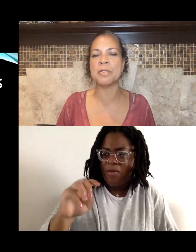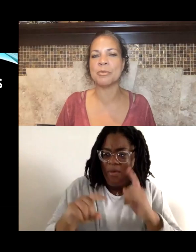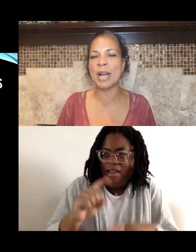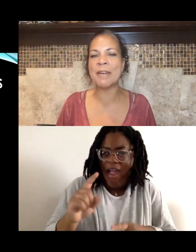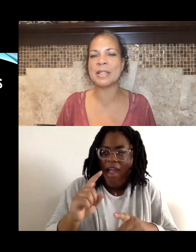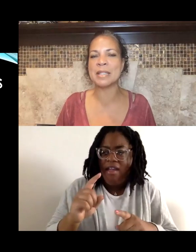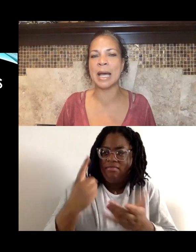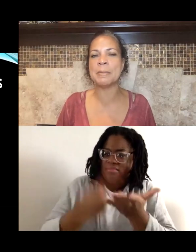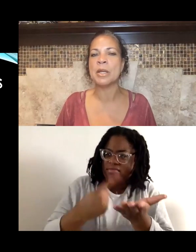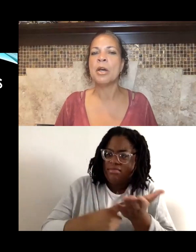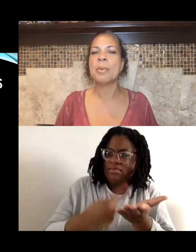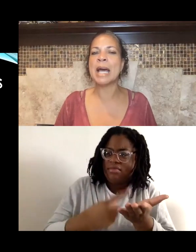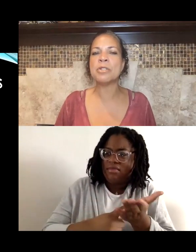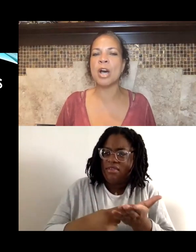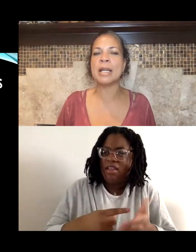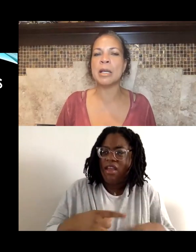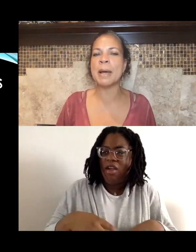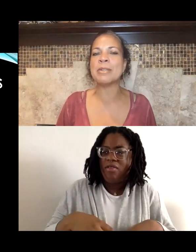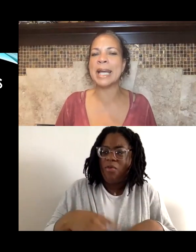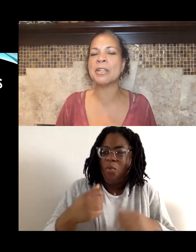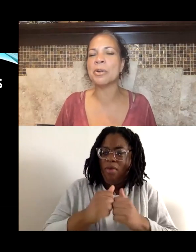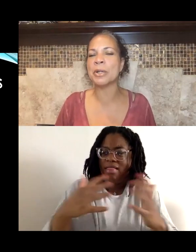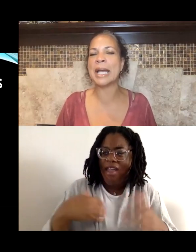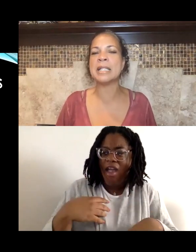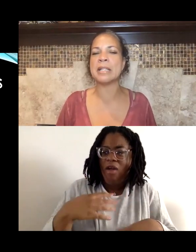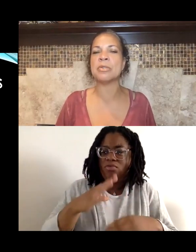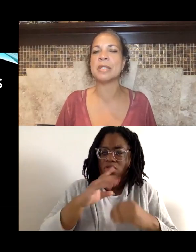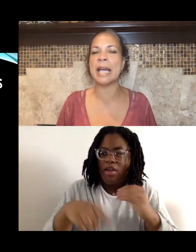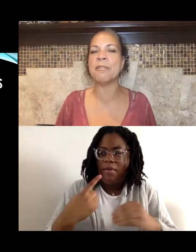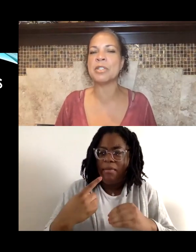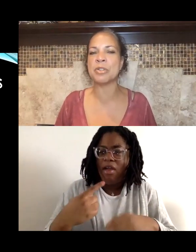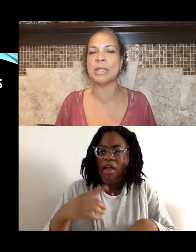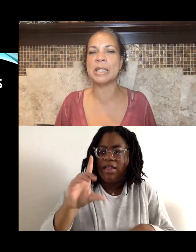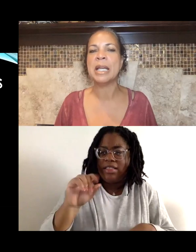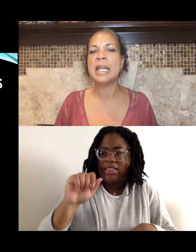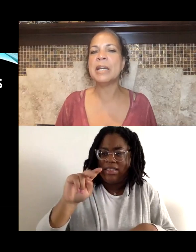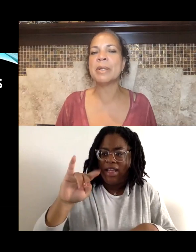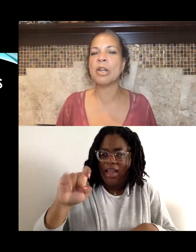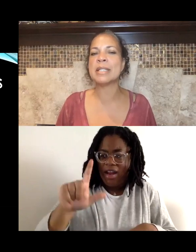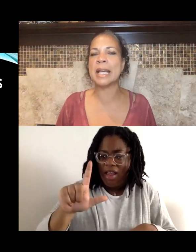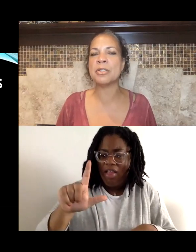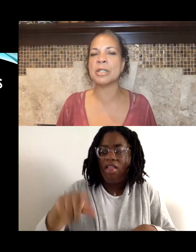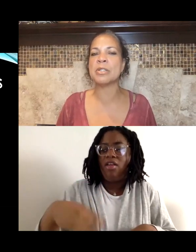from traffic stops without talking about Daniel Hernandez, whose life was stolen here in Los Angeles,